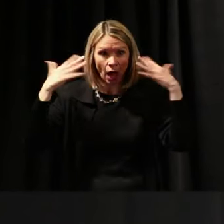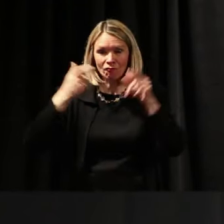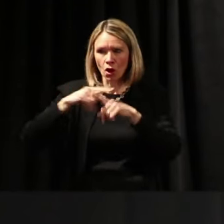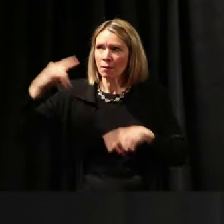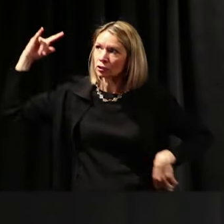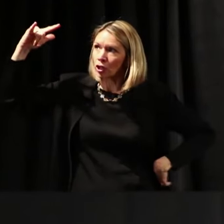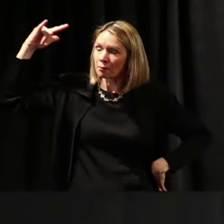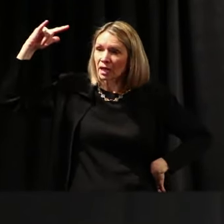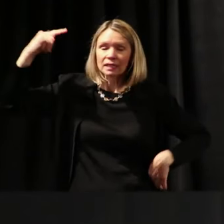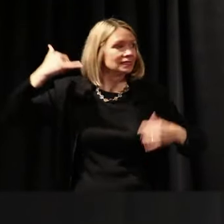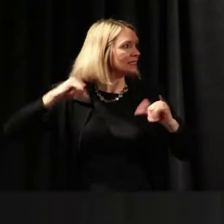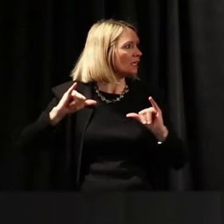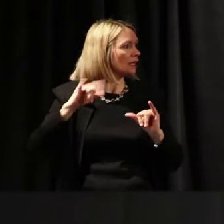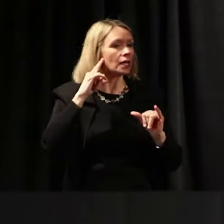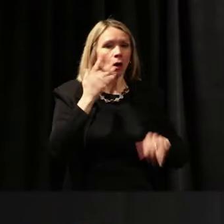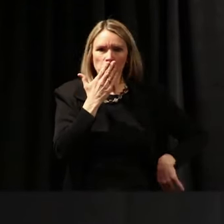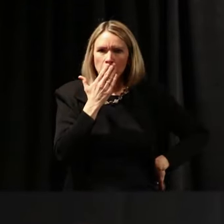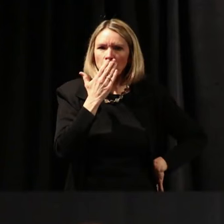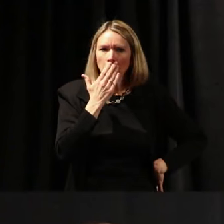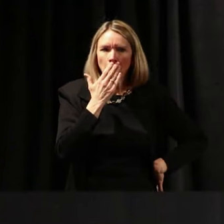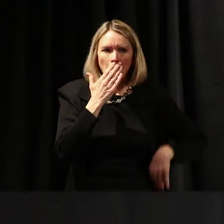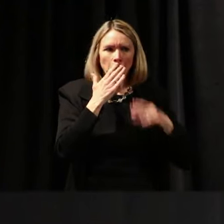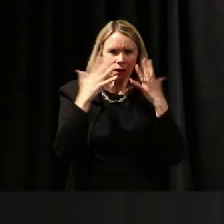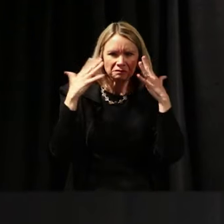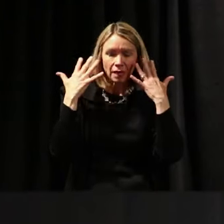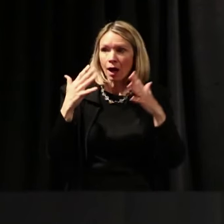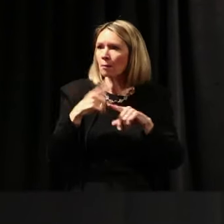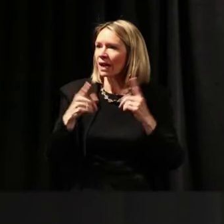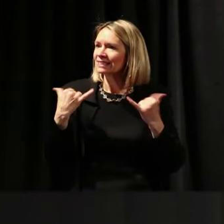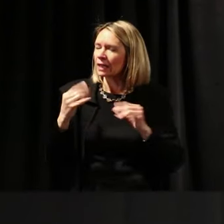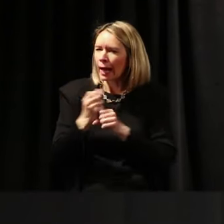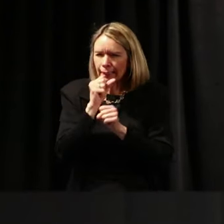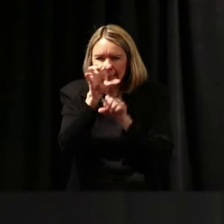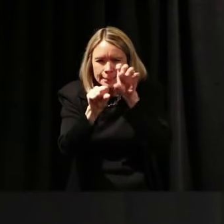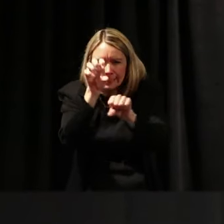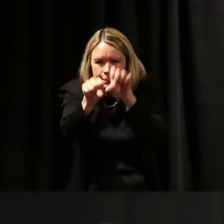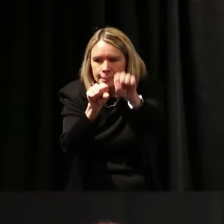And I still hear this -- [ making unintelligible sound ] But I get meaning out of that. Okay?